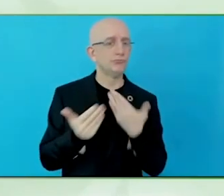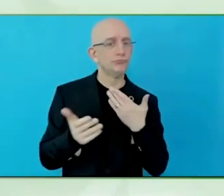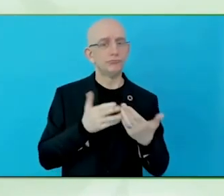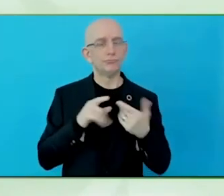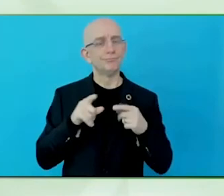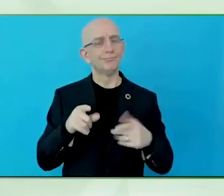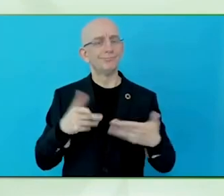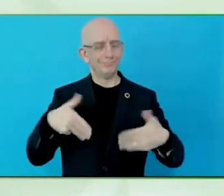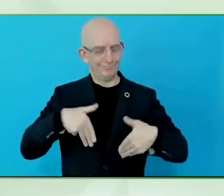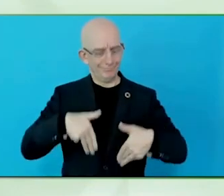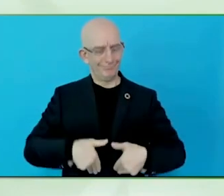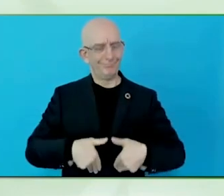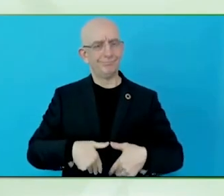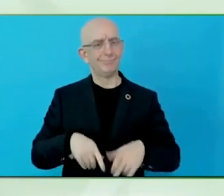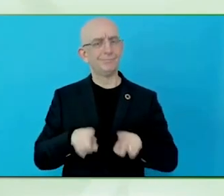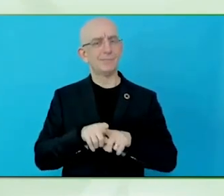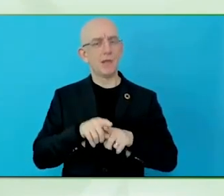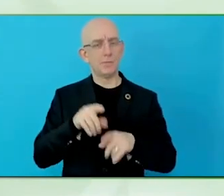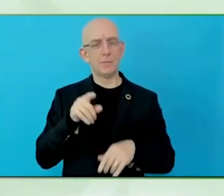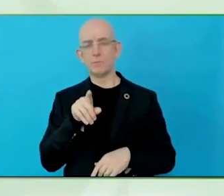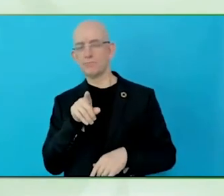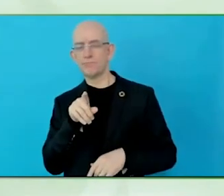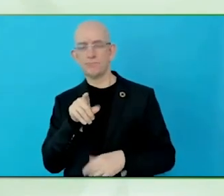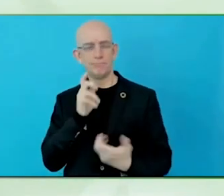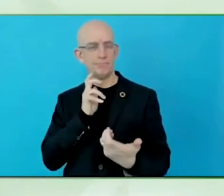Sure! It is a really interesting topic.